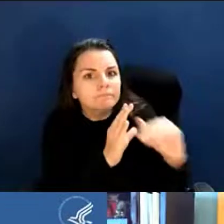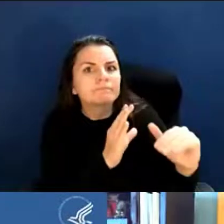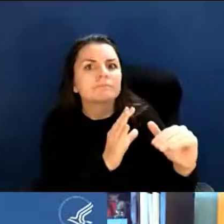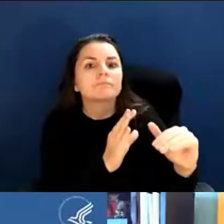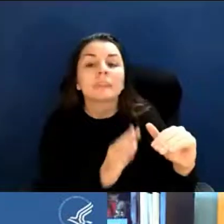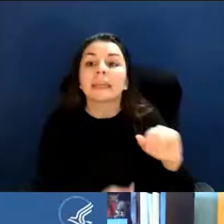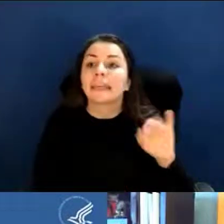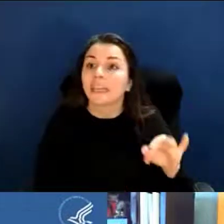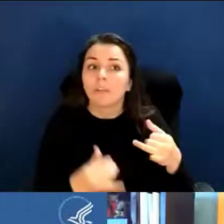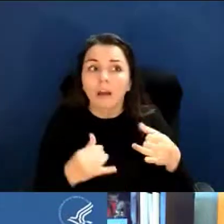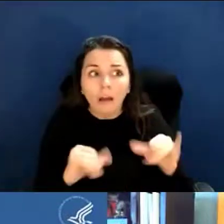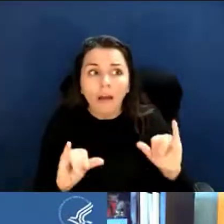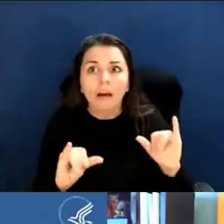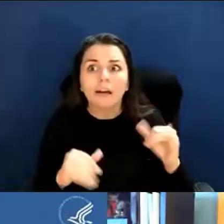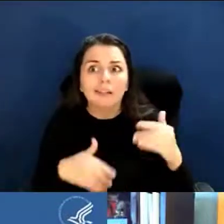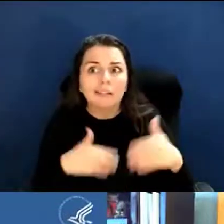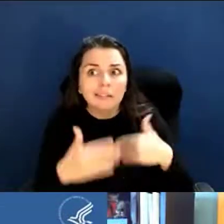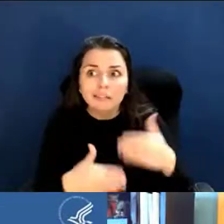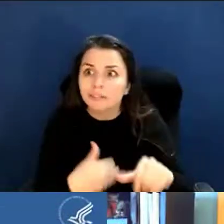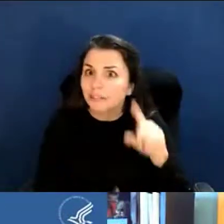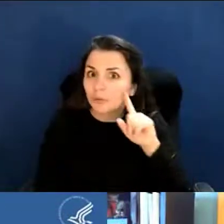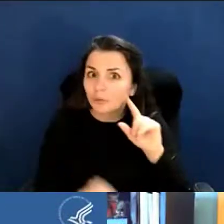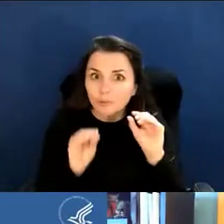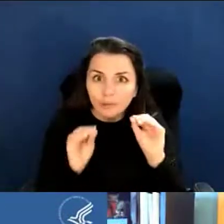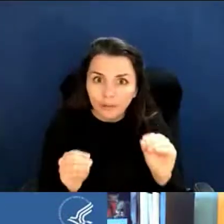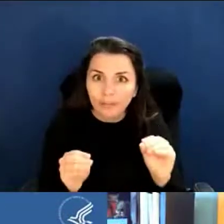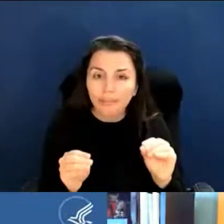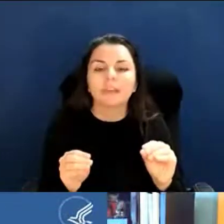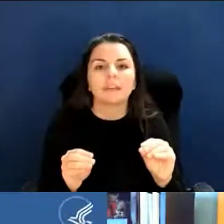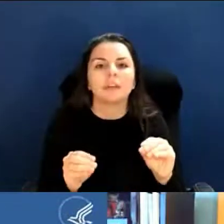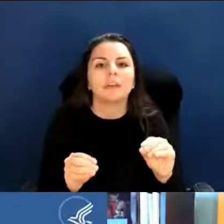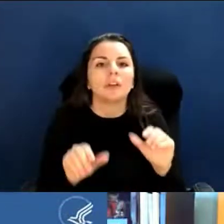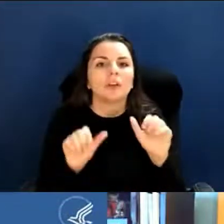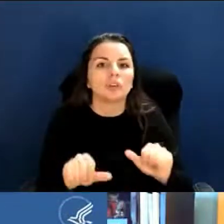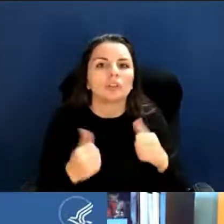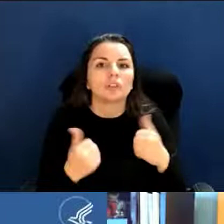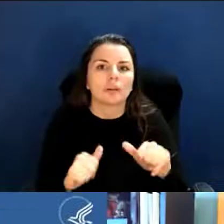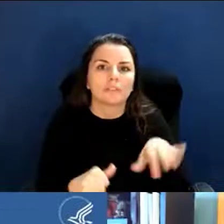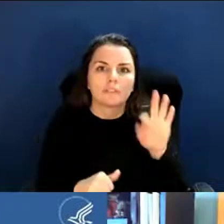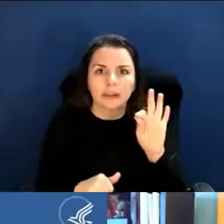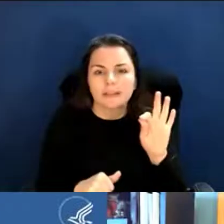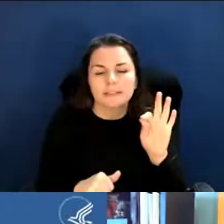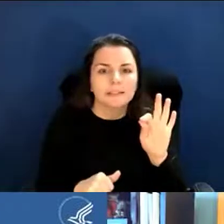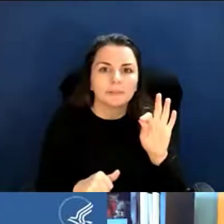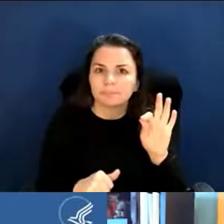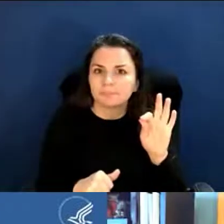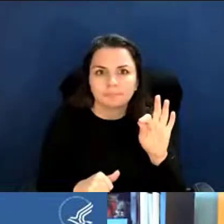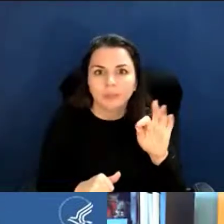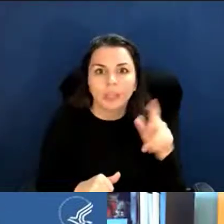you could always try to find a PO in that branch